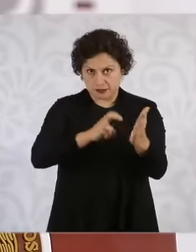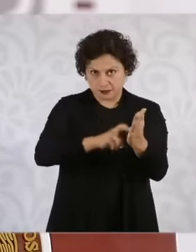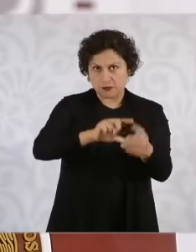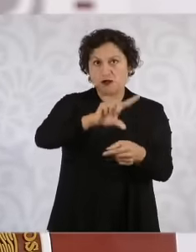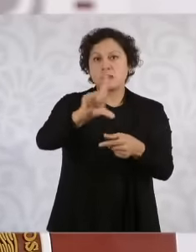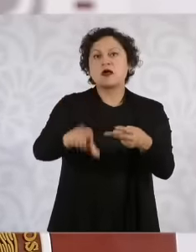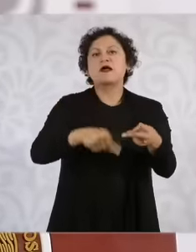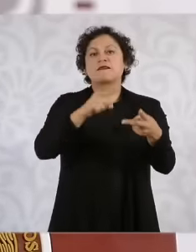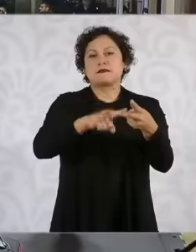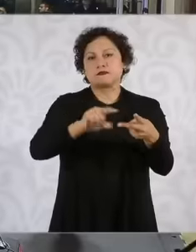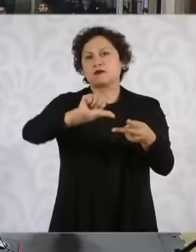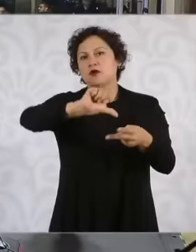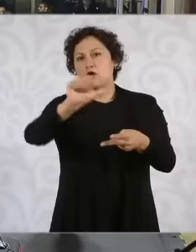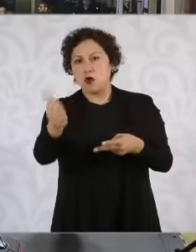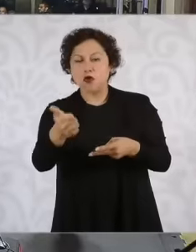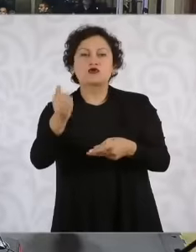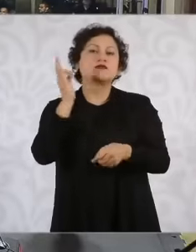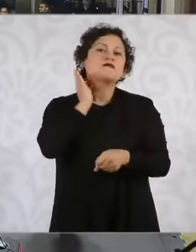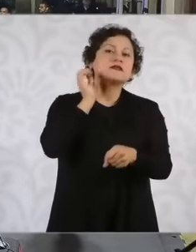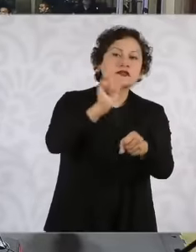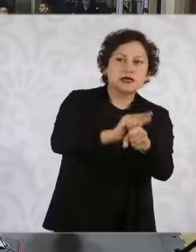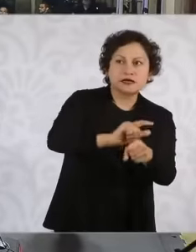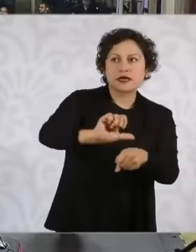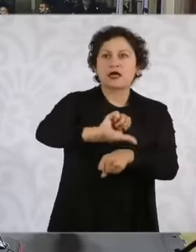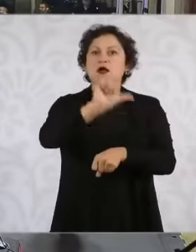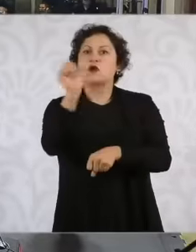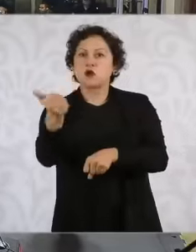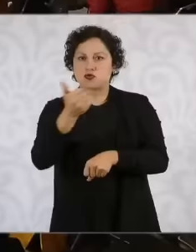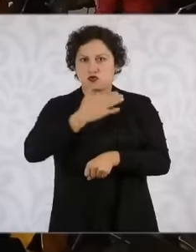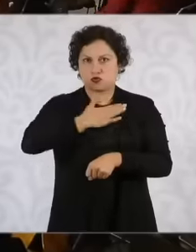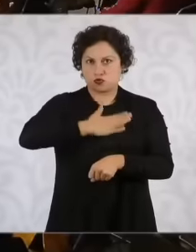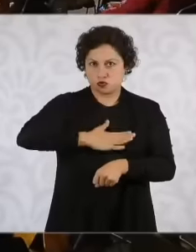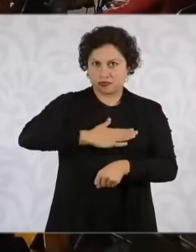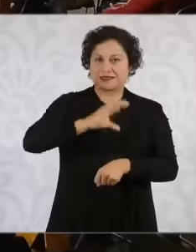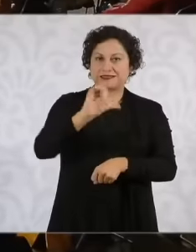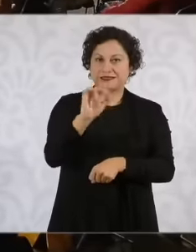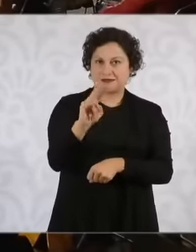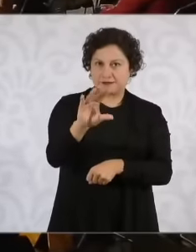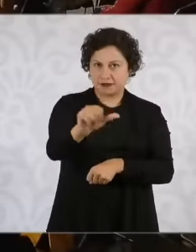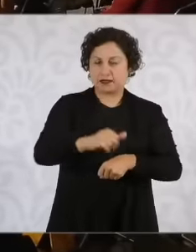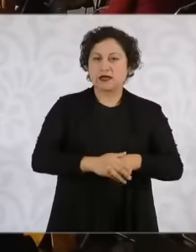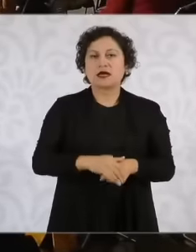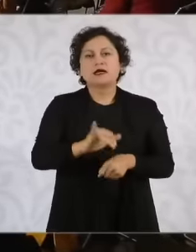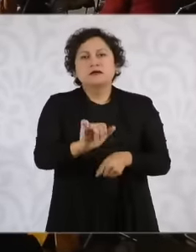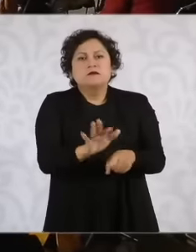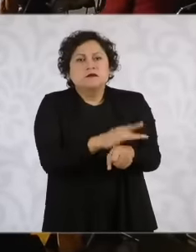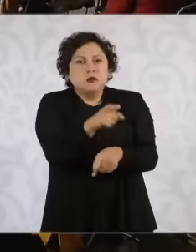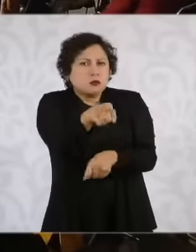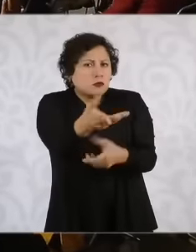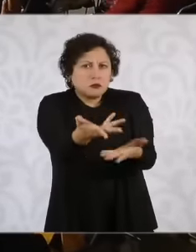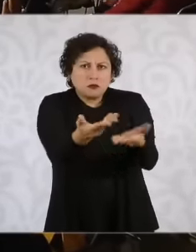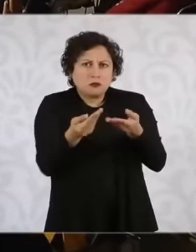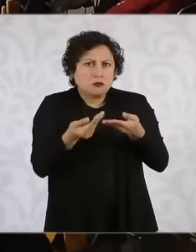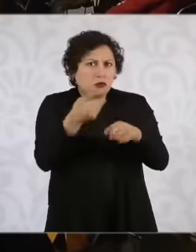civic justice because that's where the figures come from, the figures that are given are given here and well, eh. For